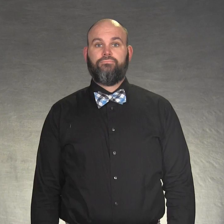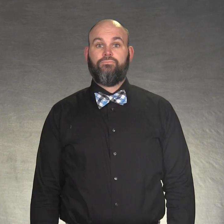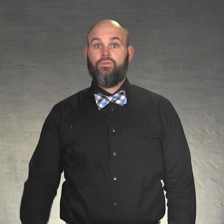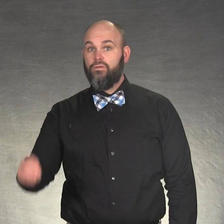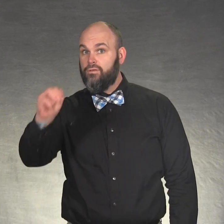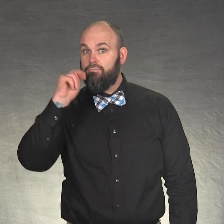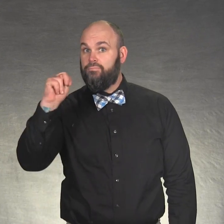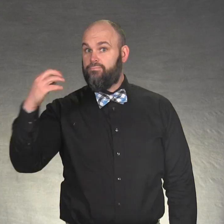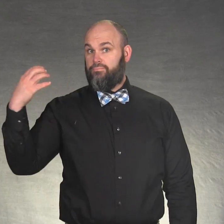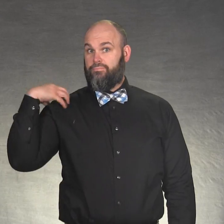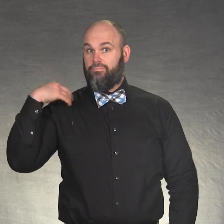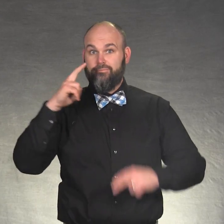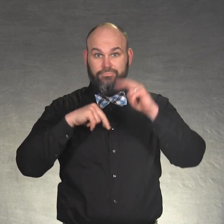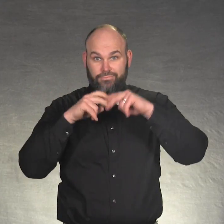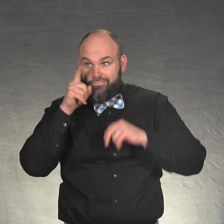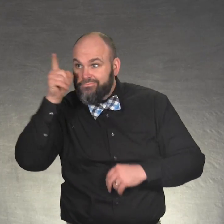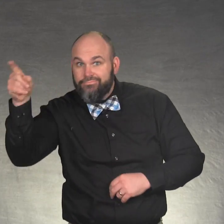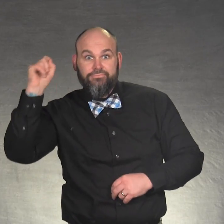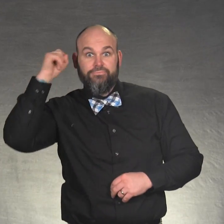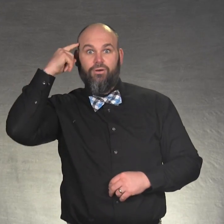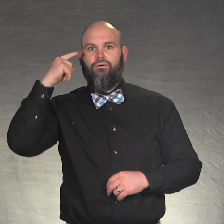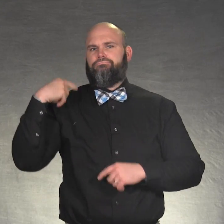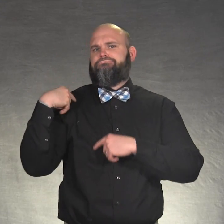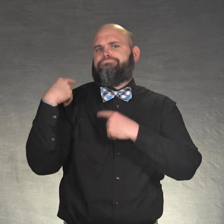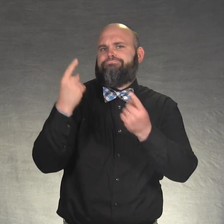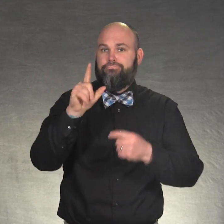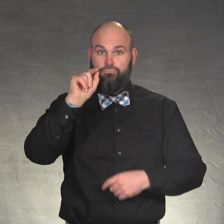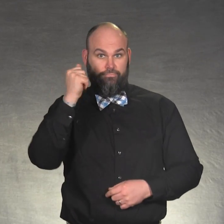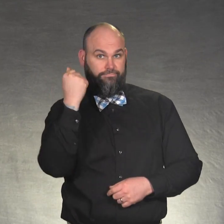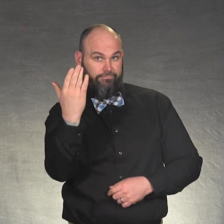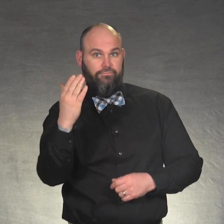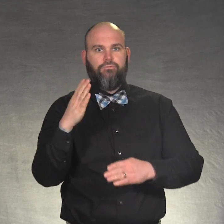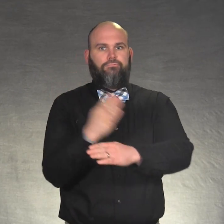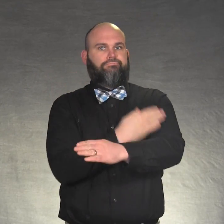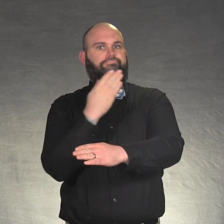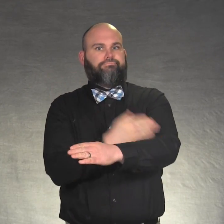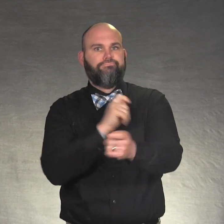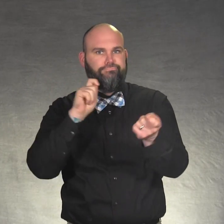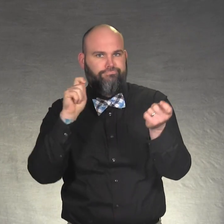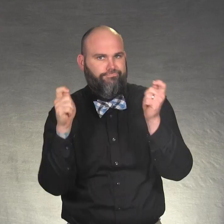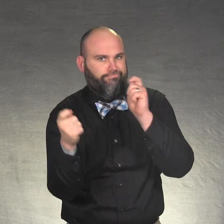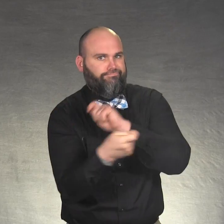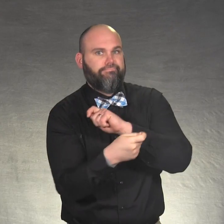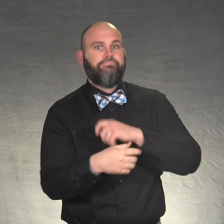The Minnesota Capitol Building has been undergoing restoration since 2015. The renovation is still ongoing